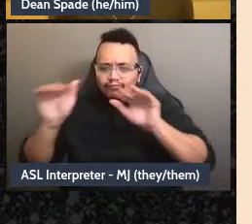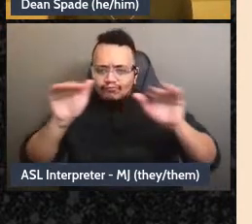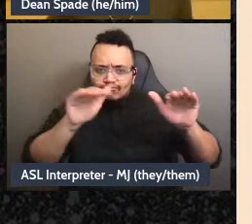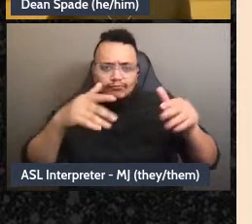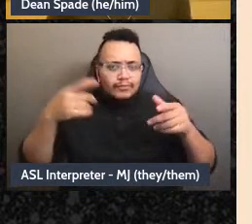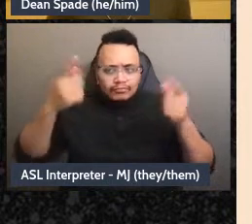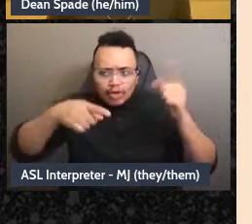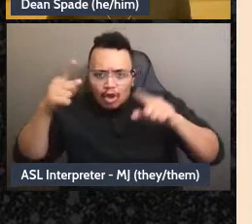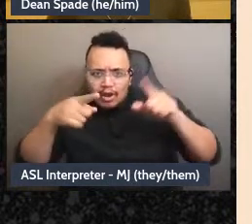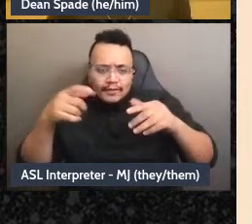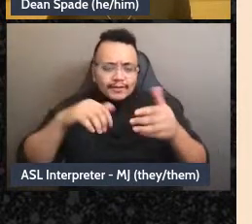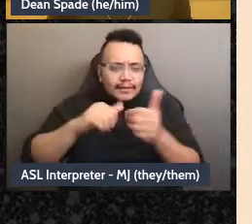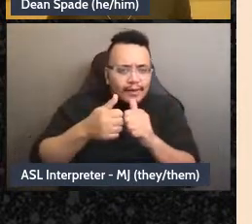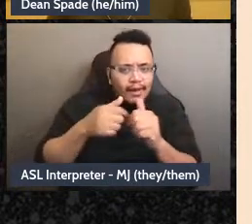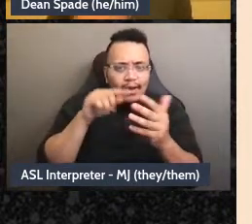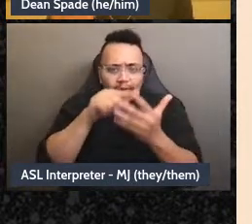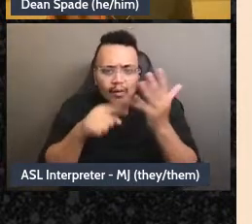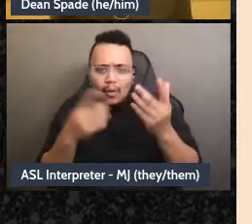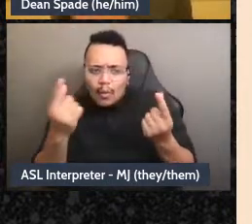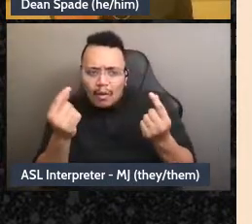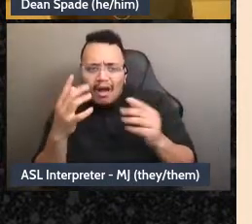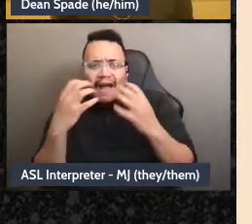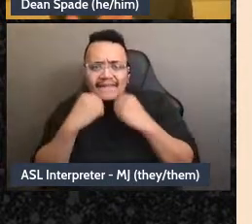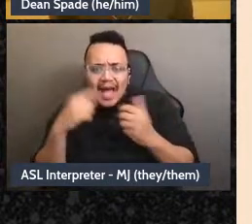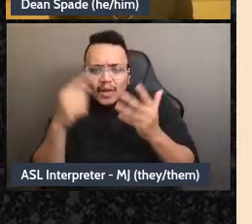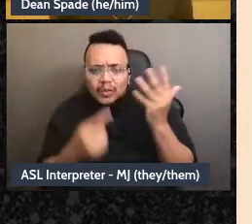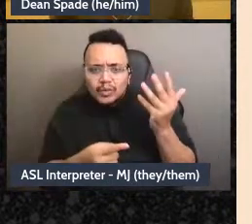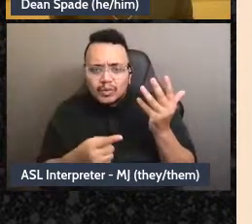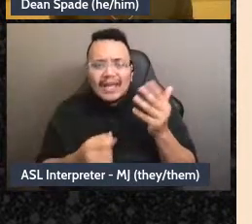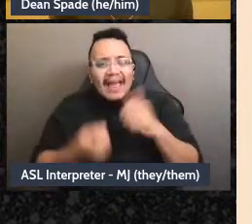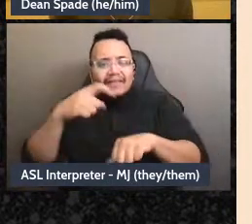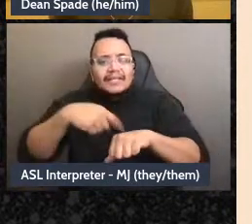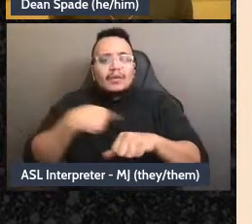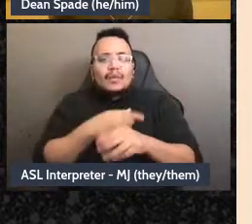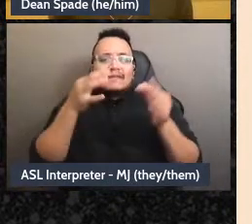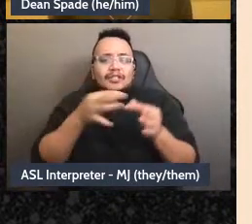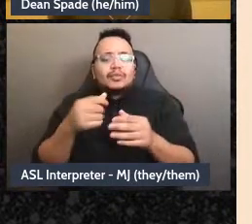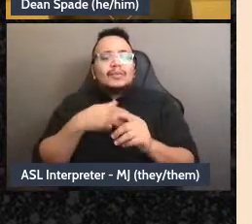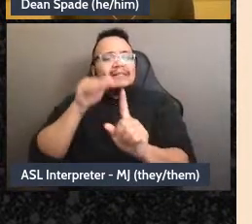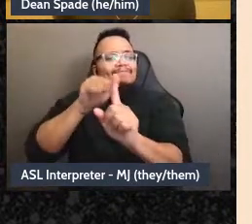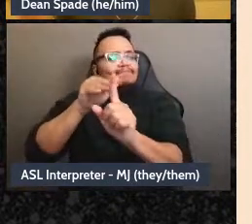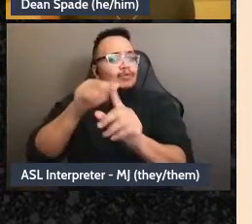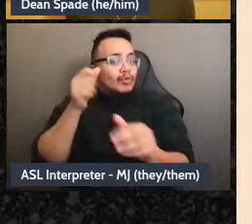of our values are about that every time we are making a decision together so that new people can